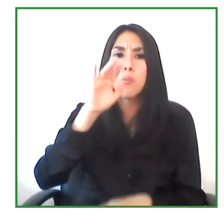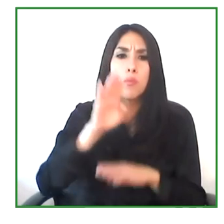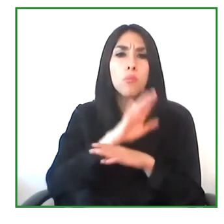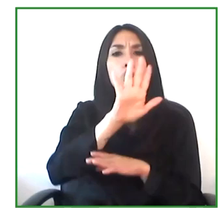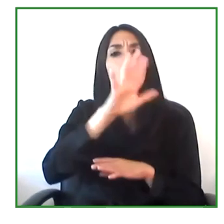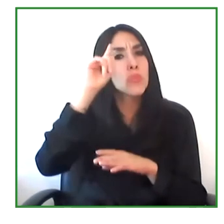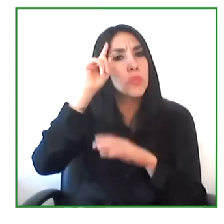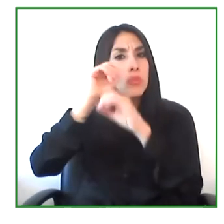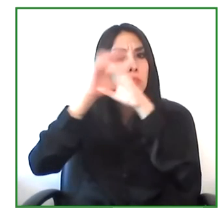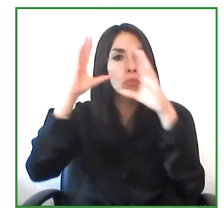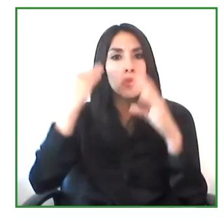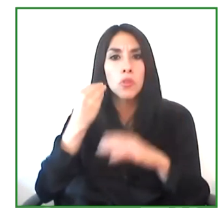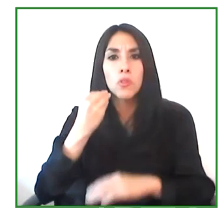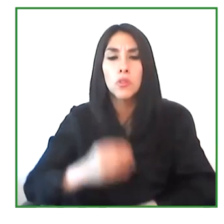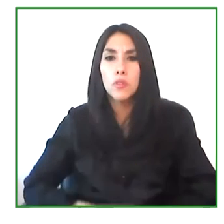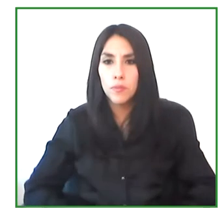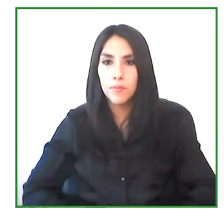Our intention.